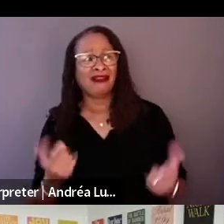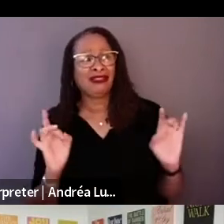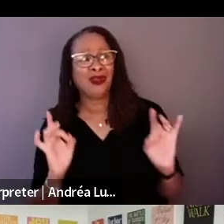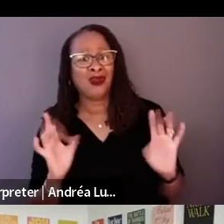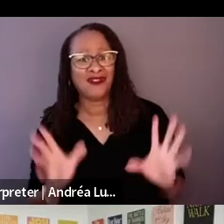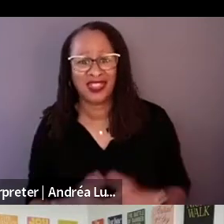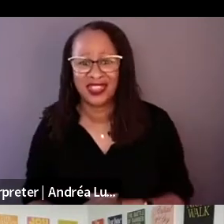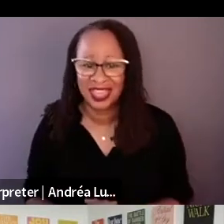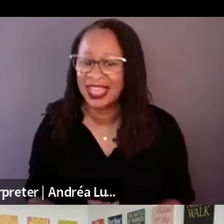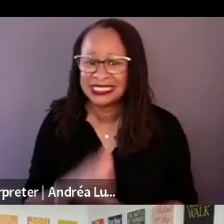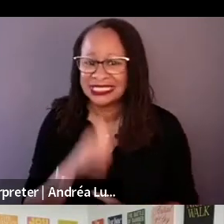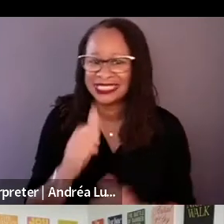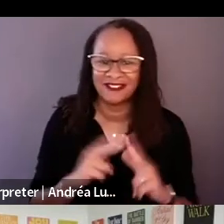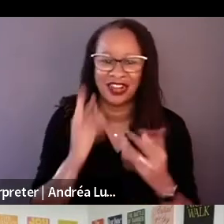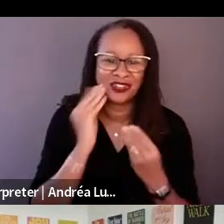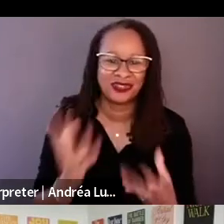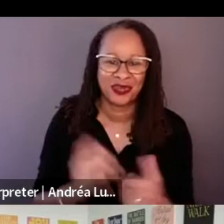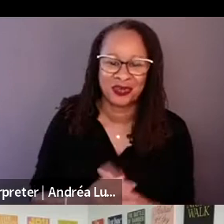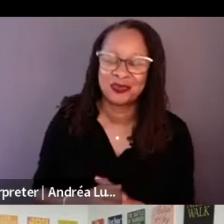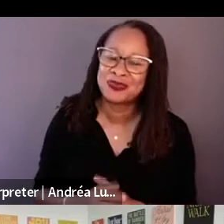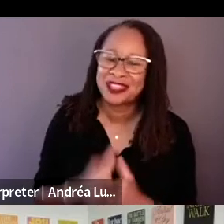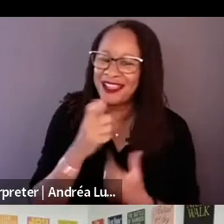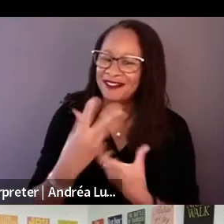We had some good people in the first round of shooting, but not enough.